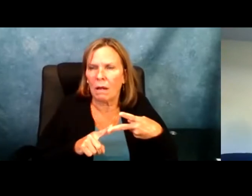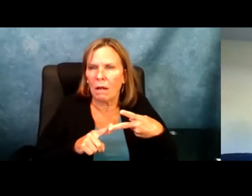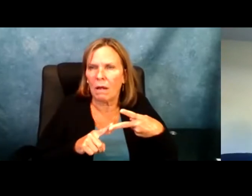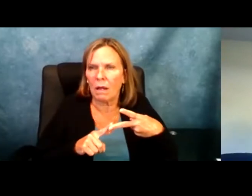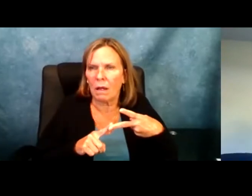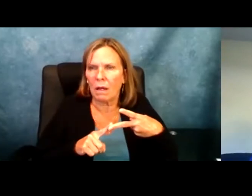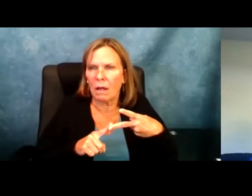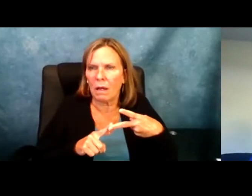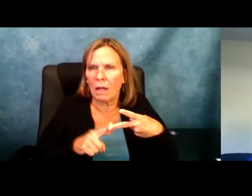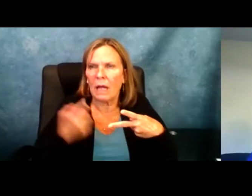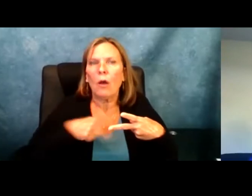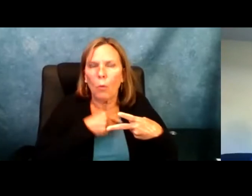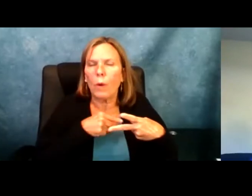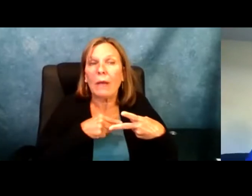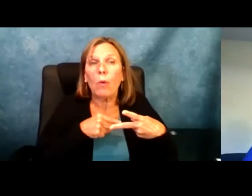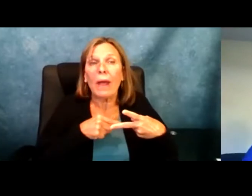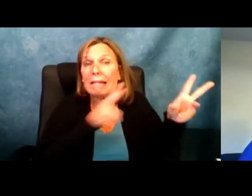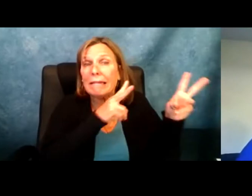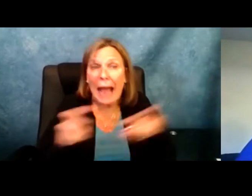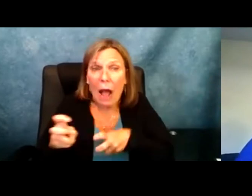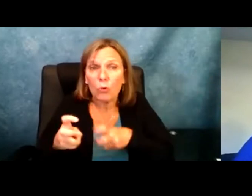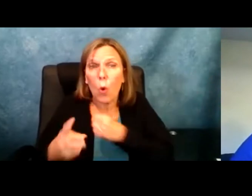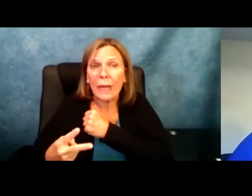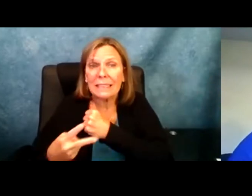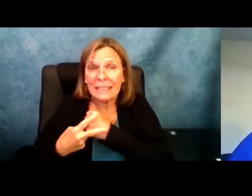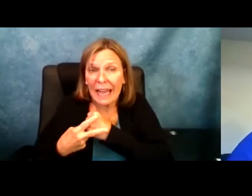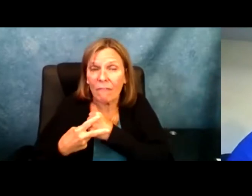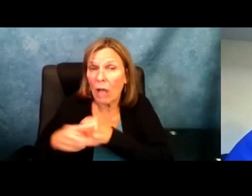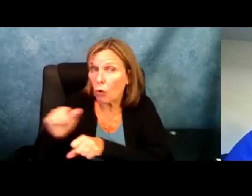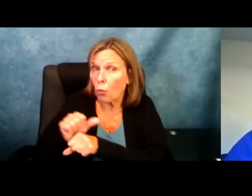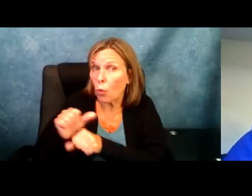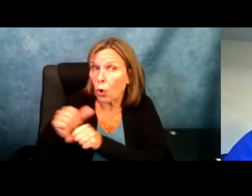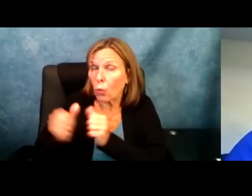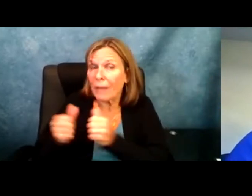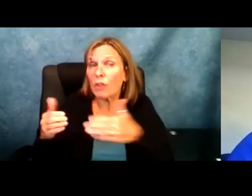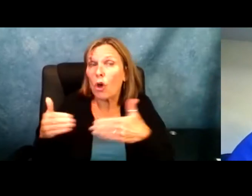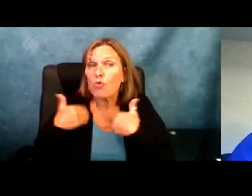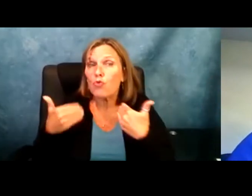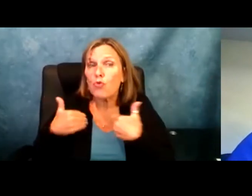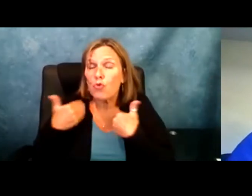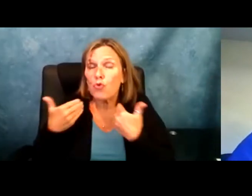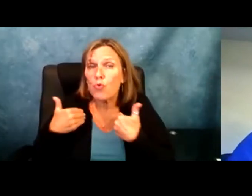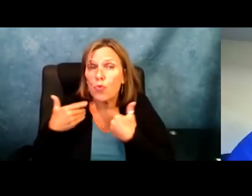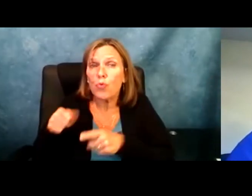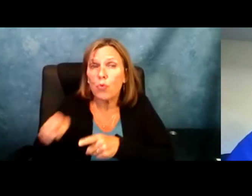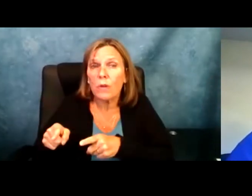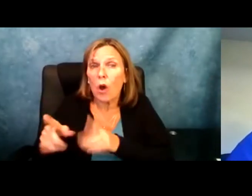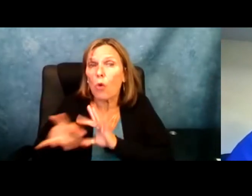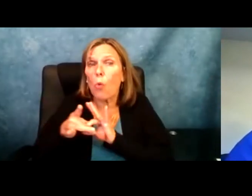chat box. We will have this saved and we will be working